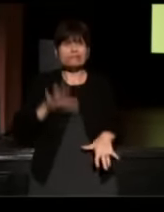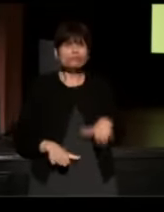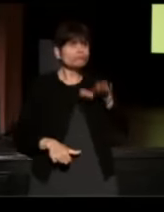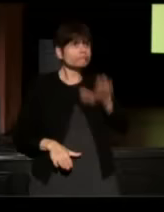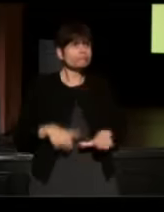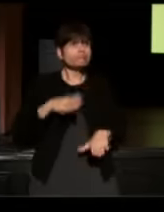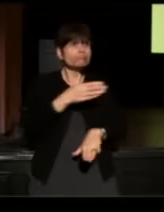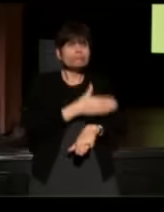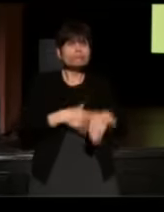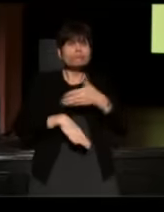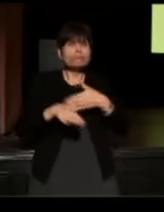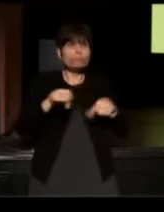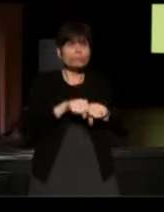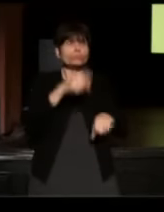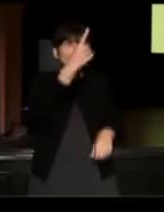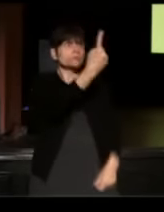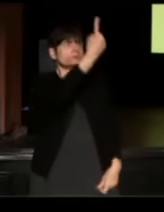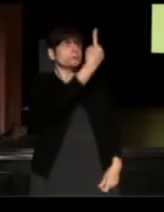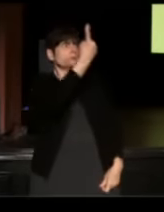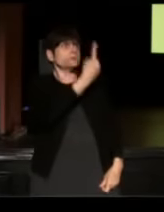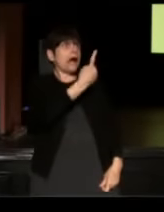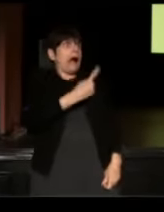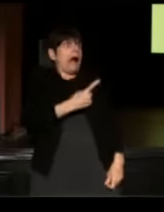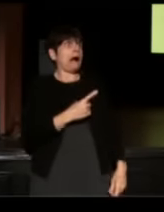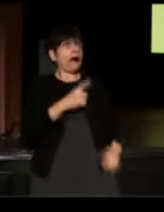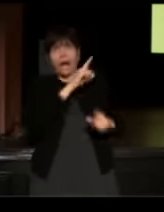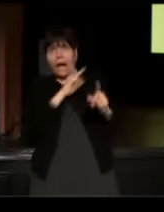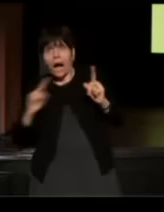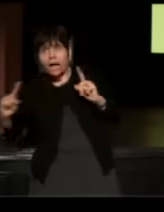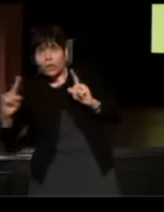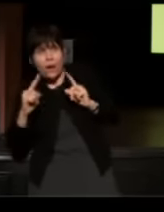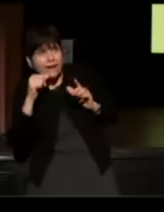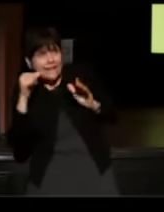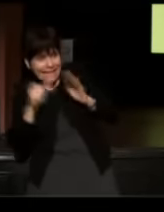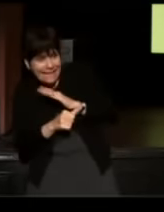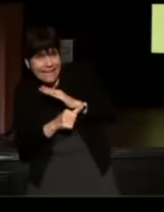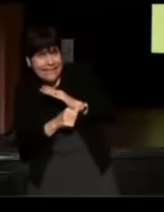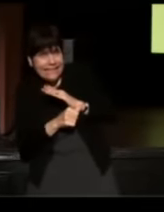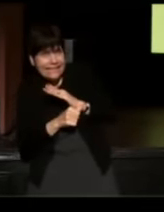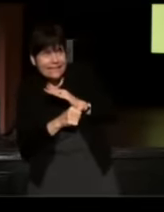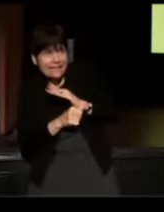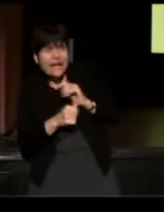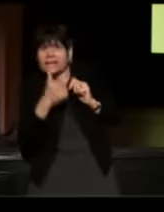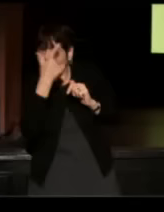and when I saw him coming, I ducked around the hall and hid from him. It wasn't because of what I was wearing,*